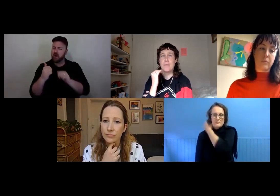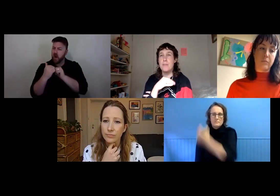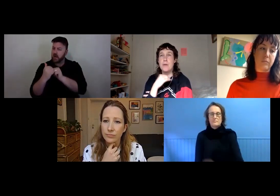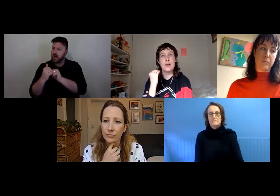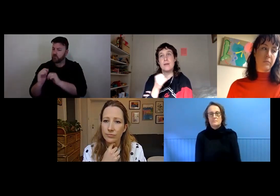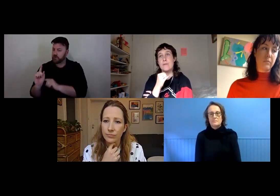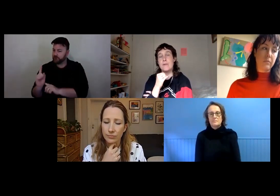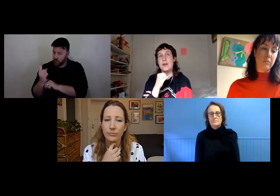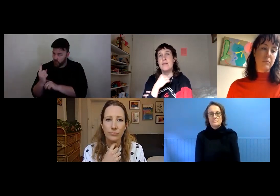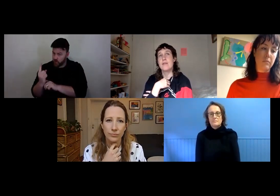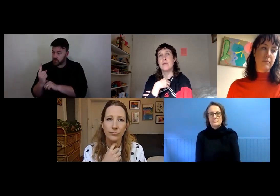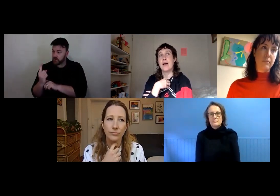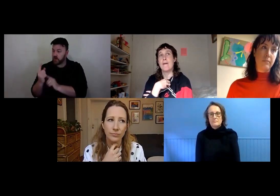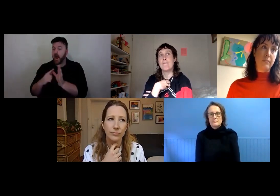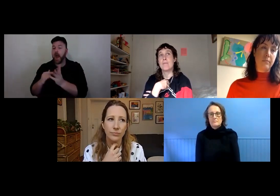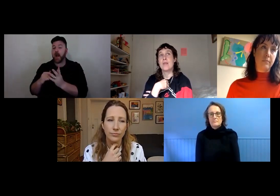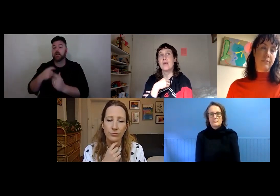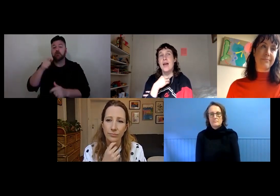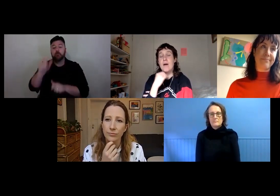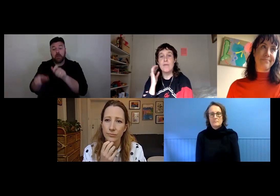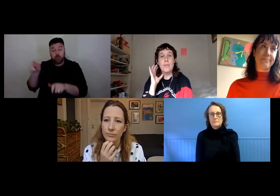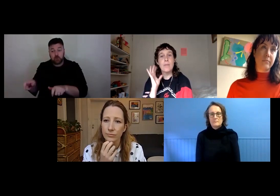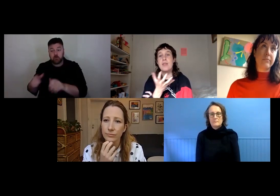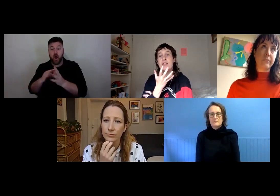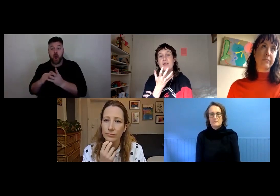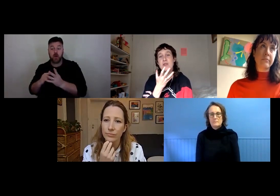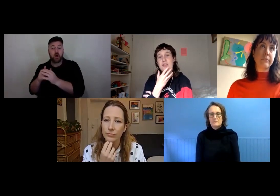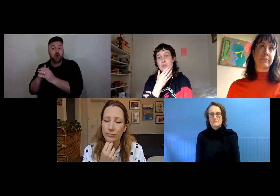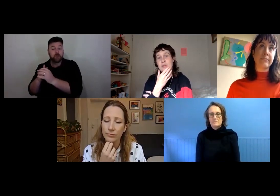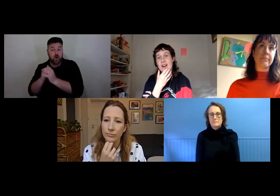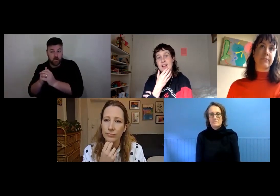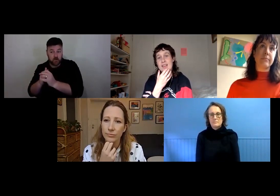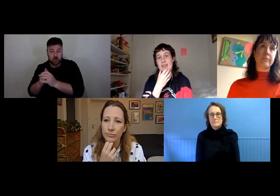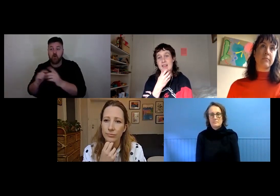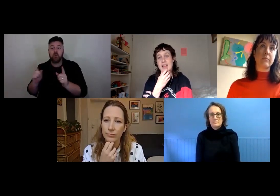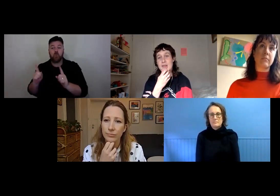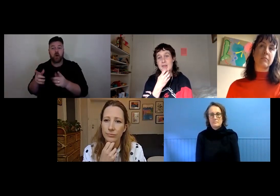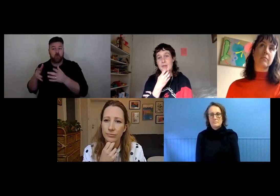people and as friends, however methods you can use that, I think is